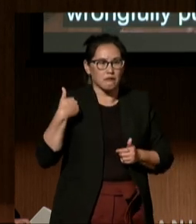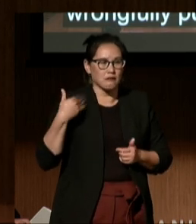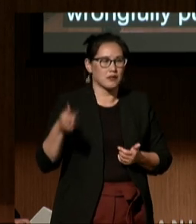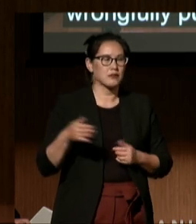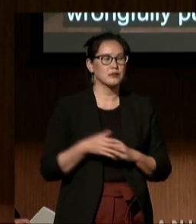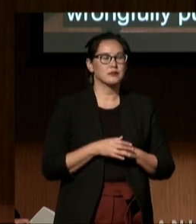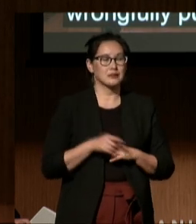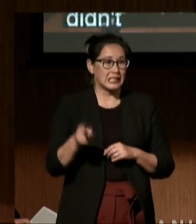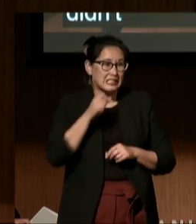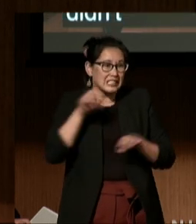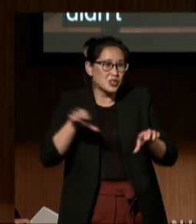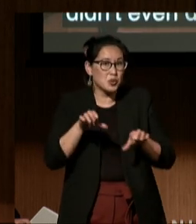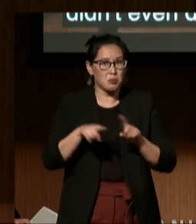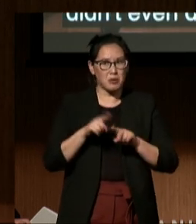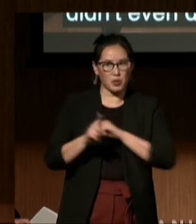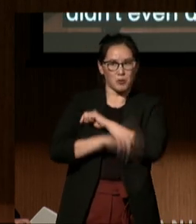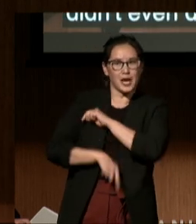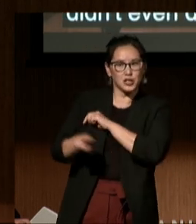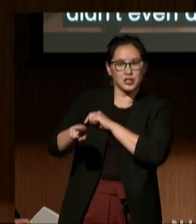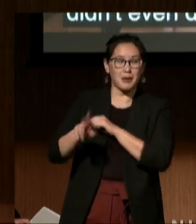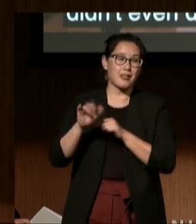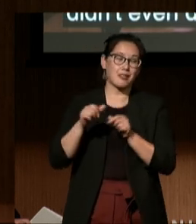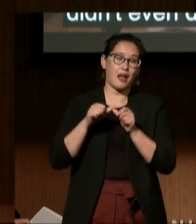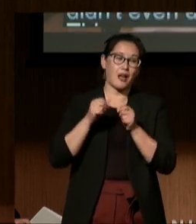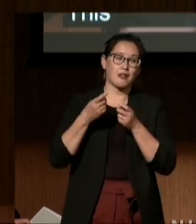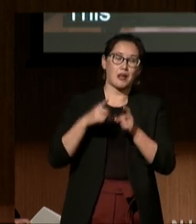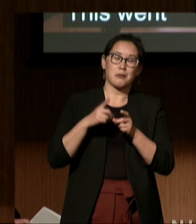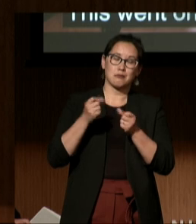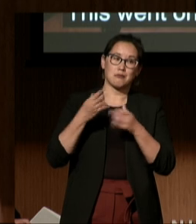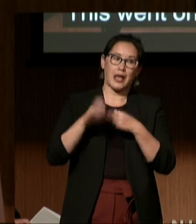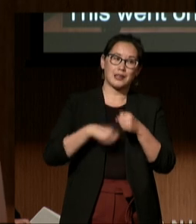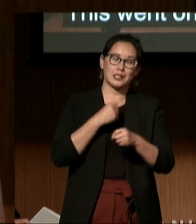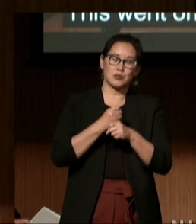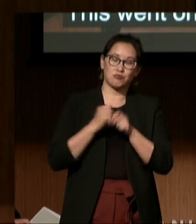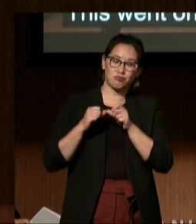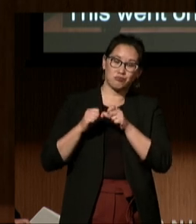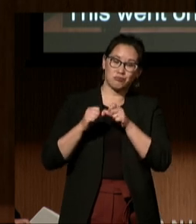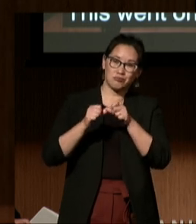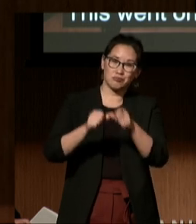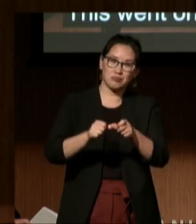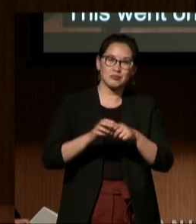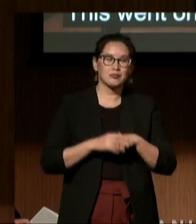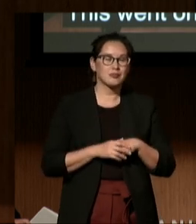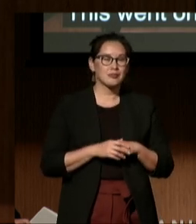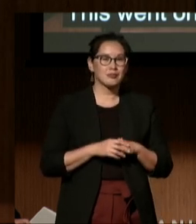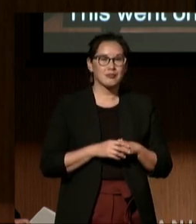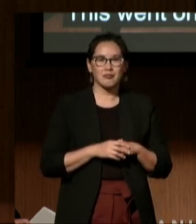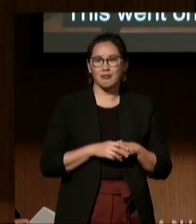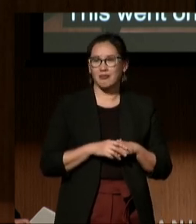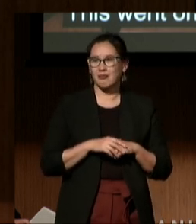This has gone on for years, and, you know, you could imagine the frustration,